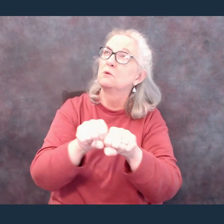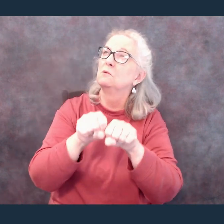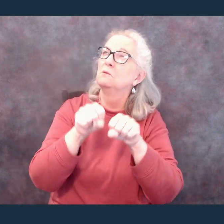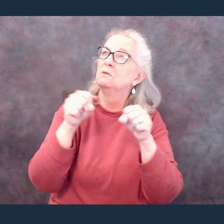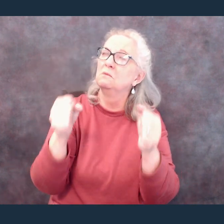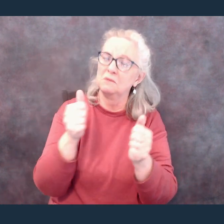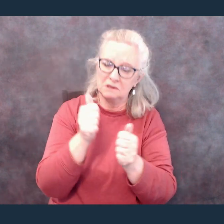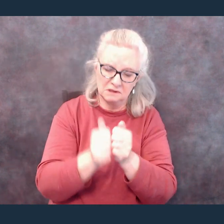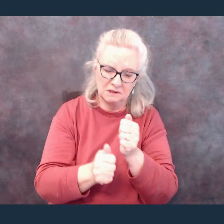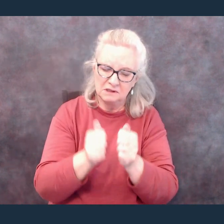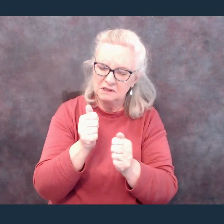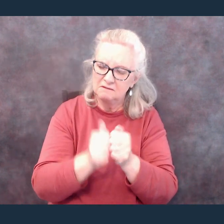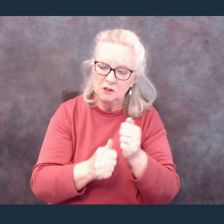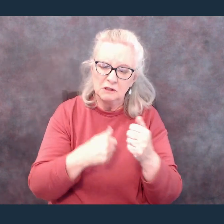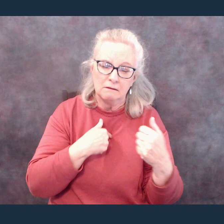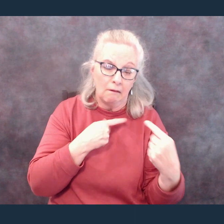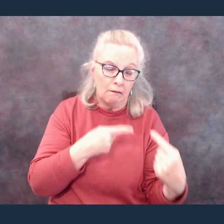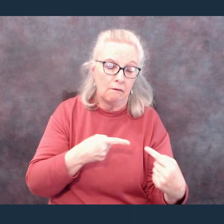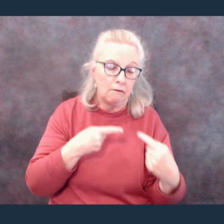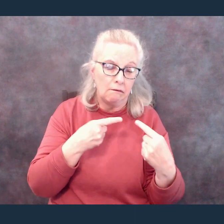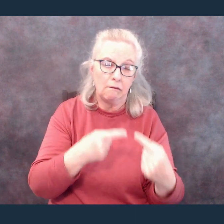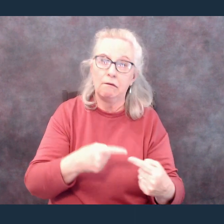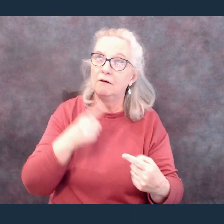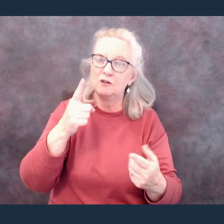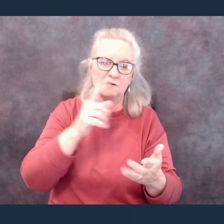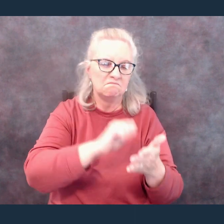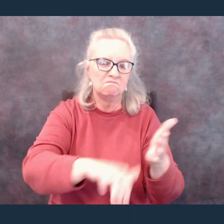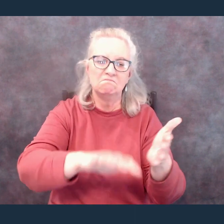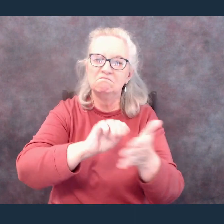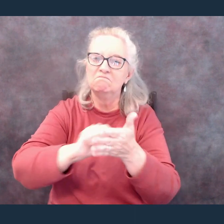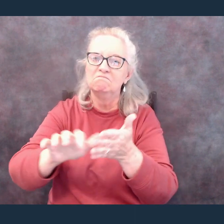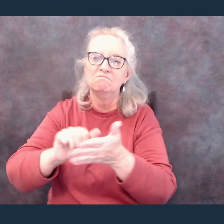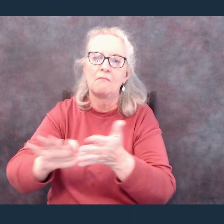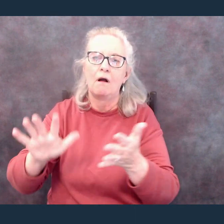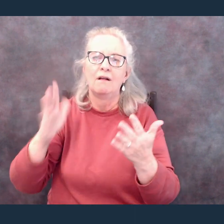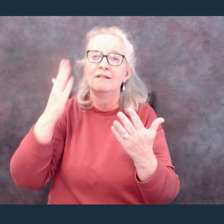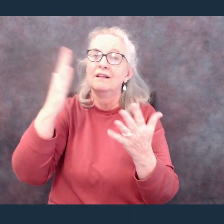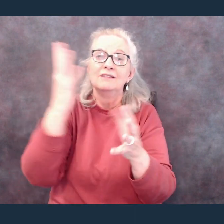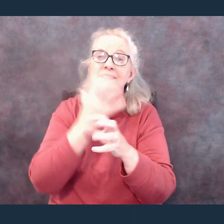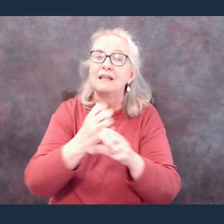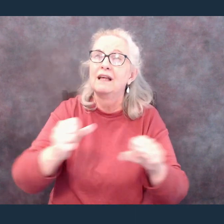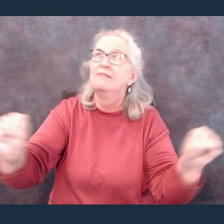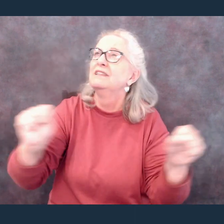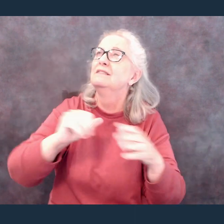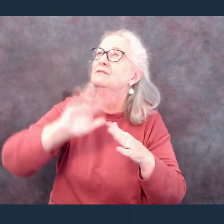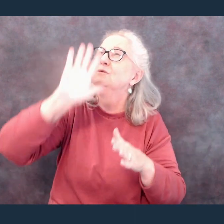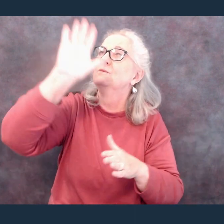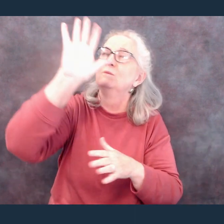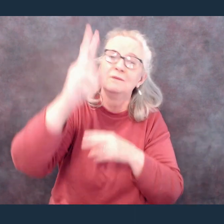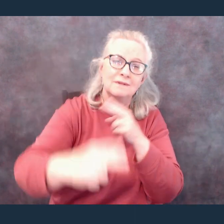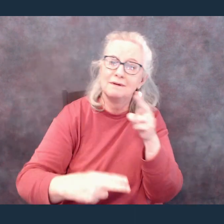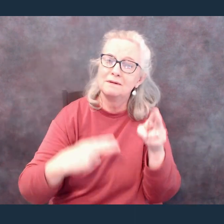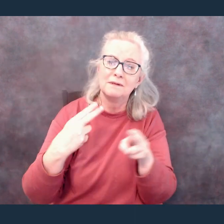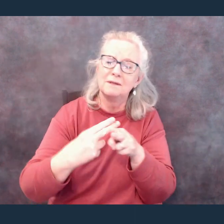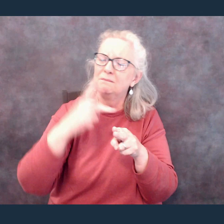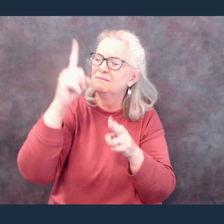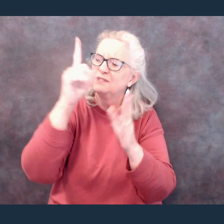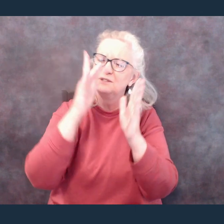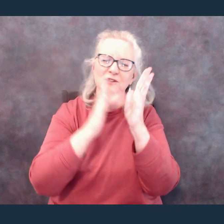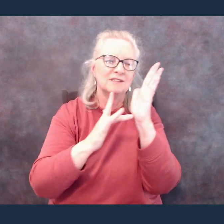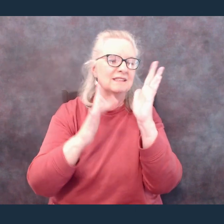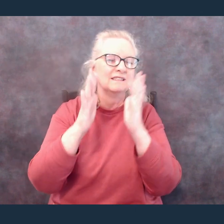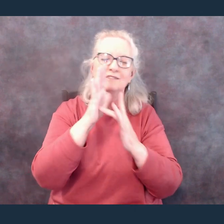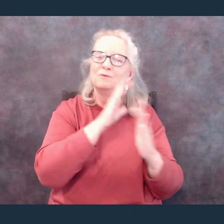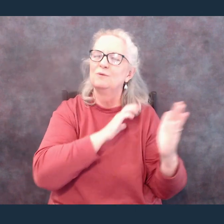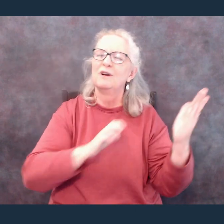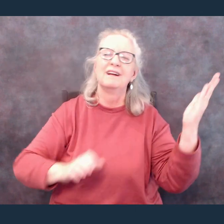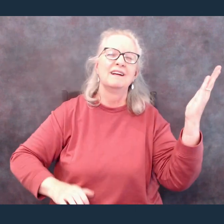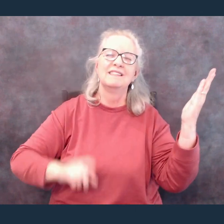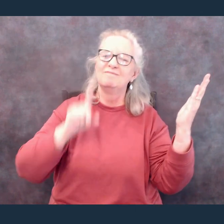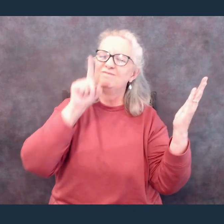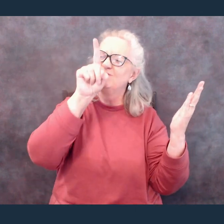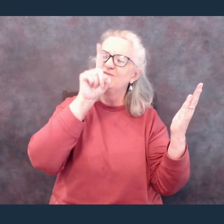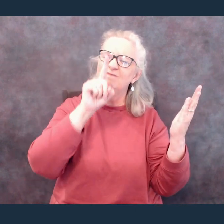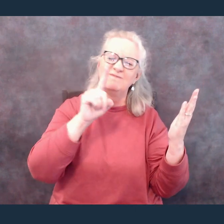There's salvation in your name Jesus Christ, my living hope